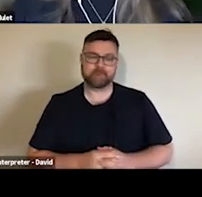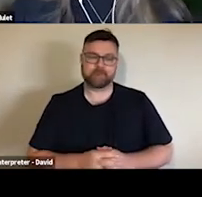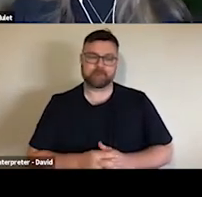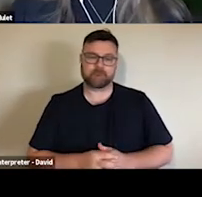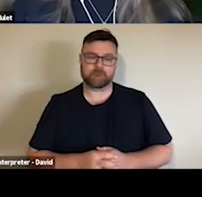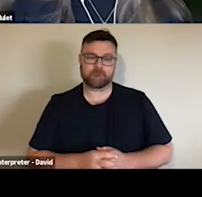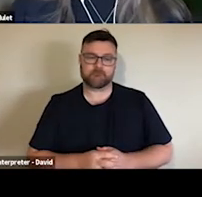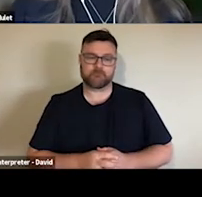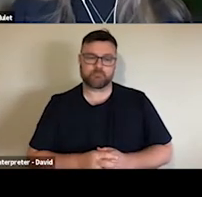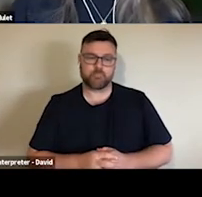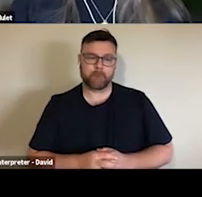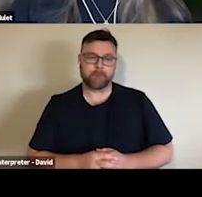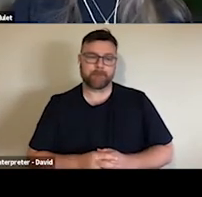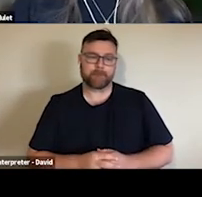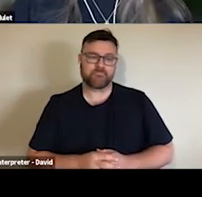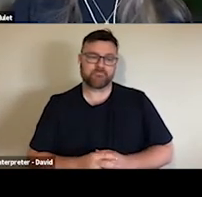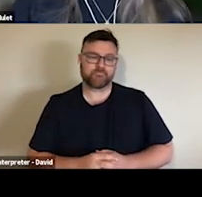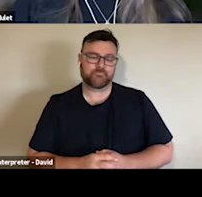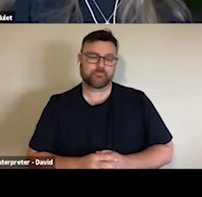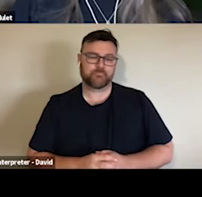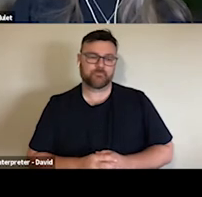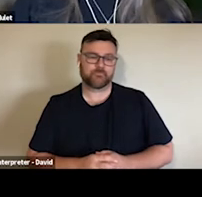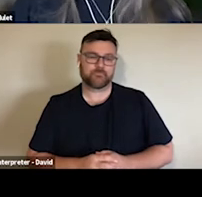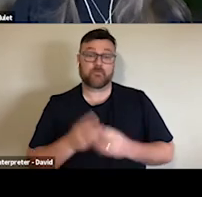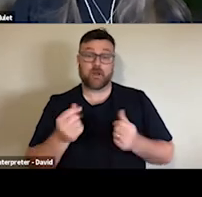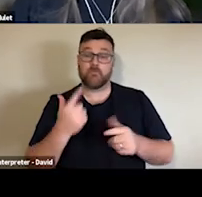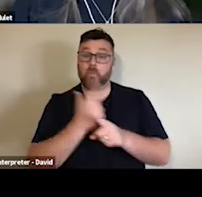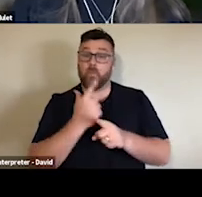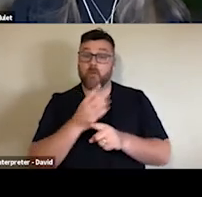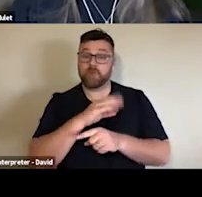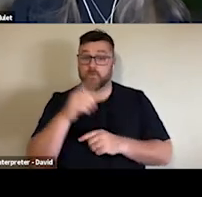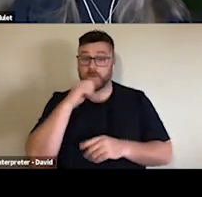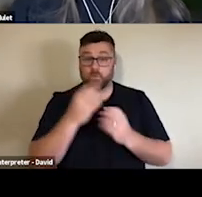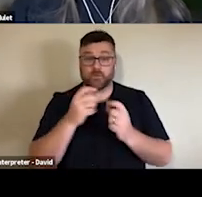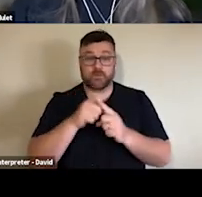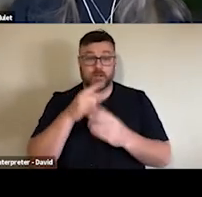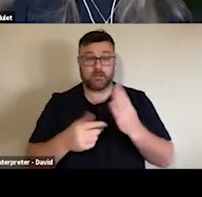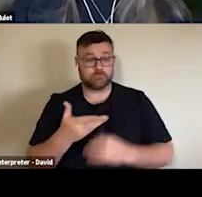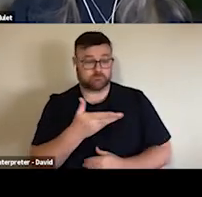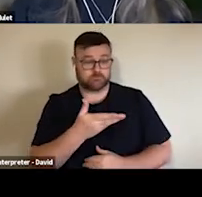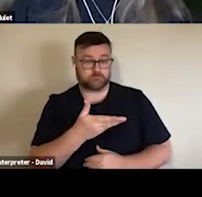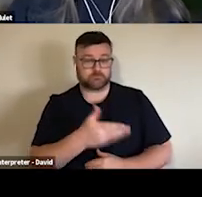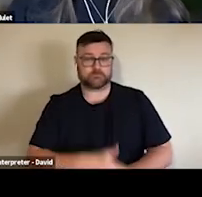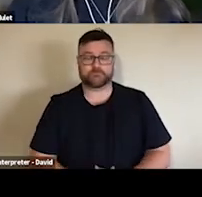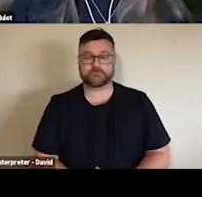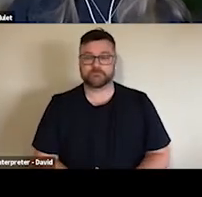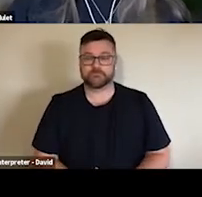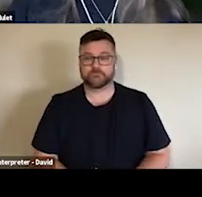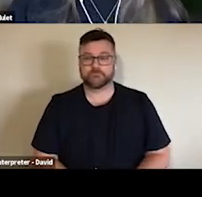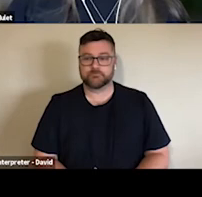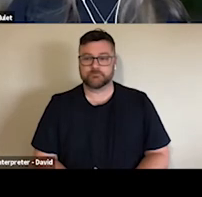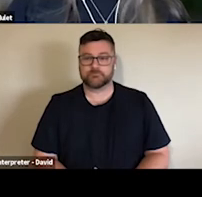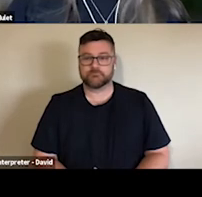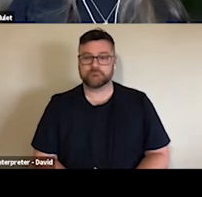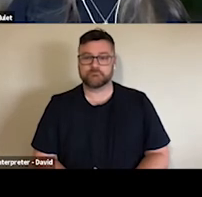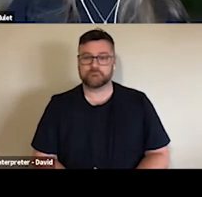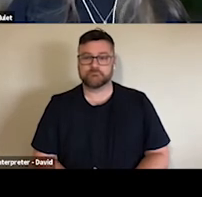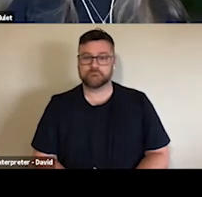We've seen a lot of discussion here and a lot of kind of shifting ground around vaccination